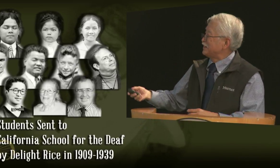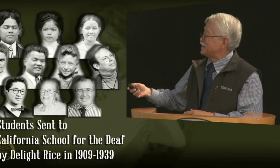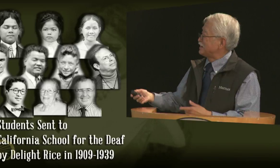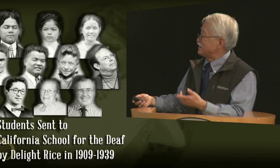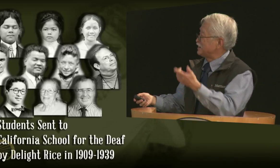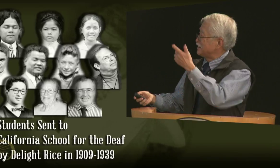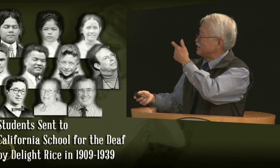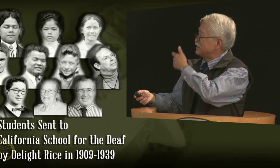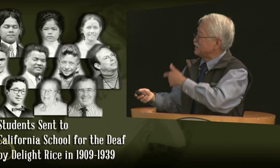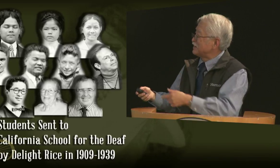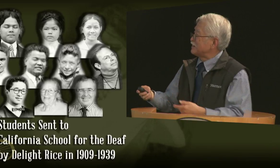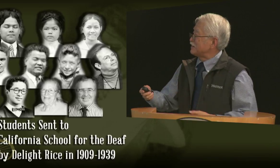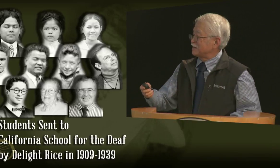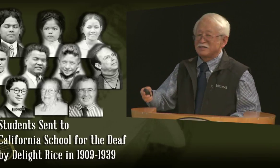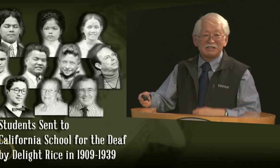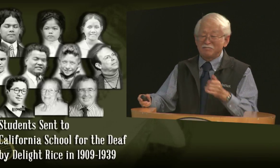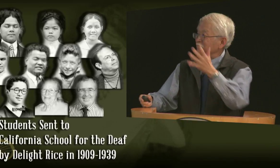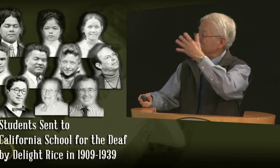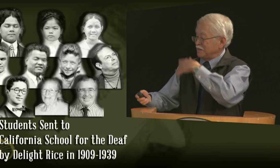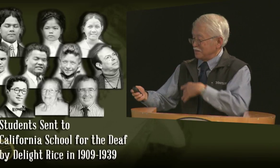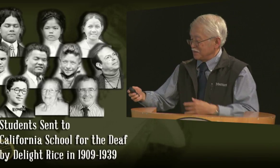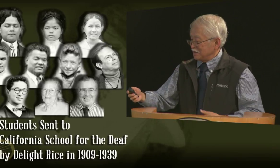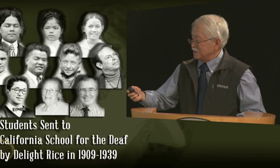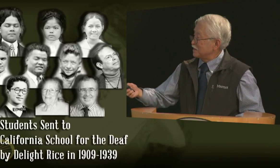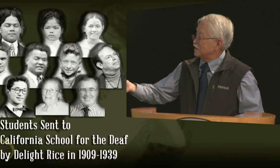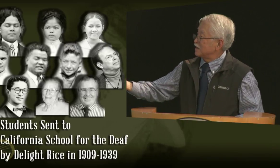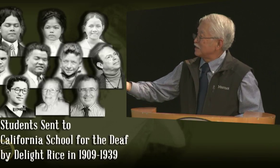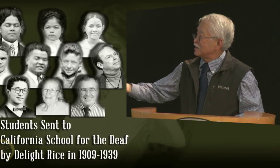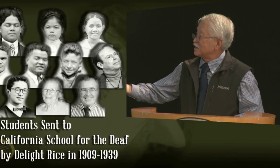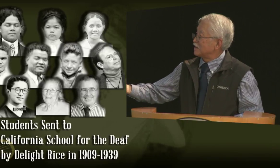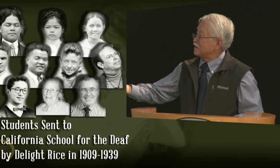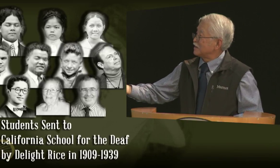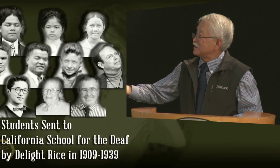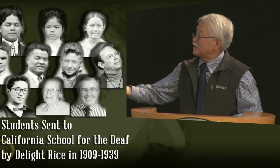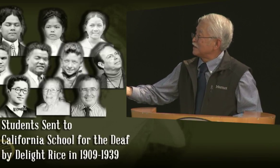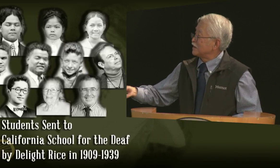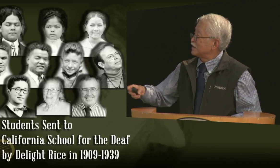she decided she would continue to teach speech even though it was obvious he didn't need that for his education.